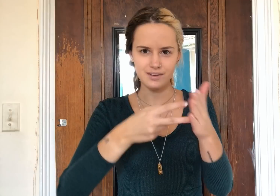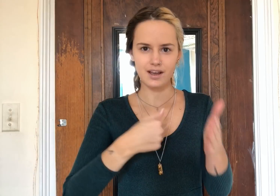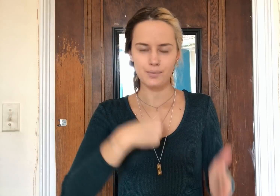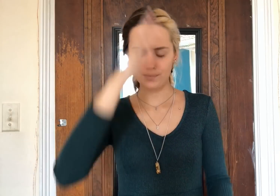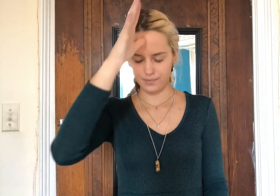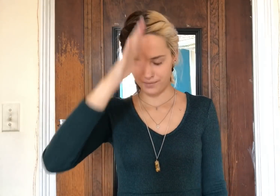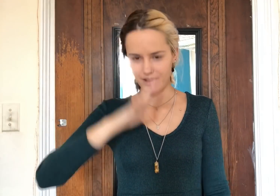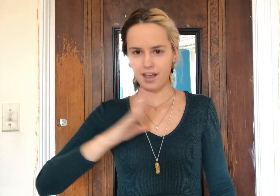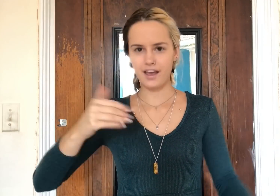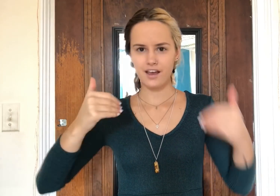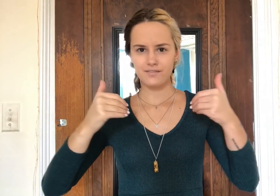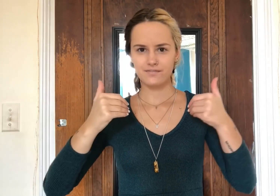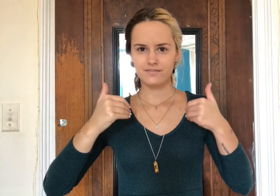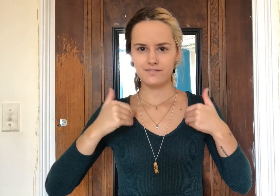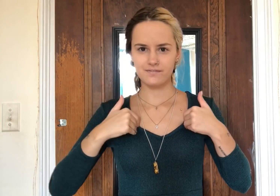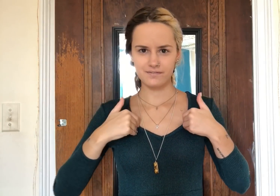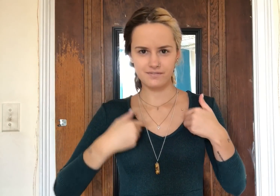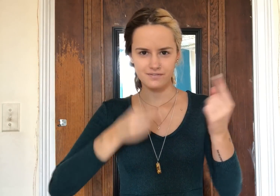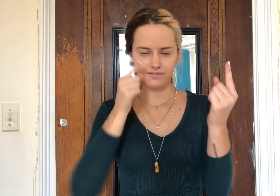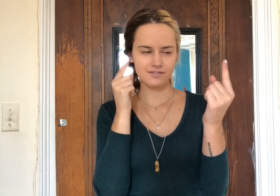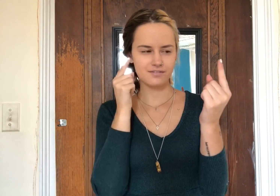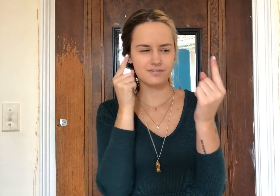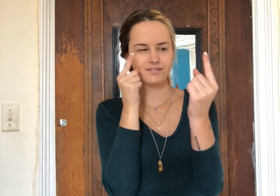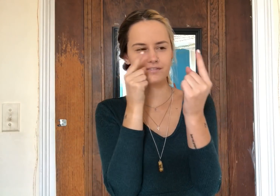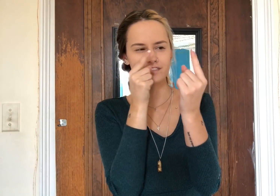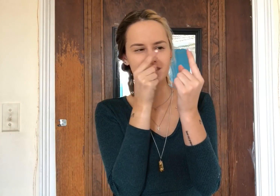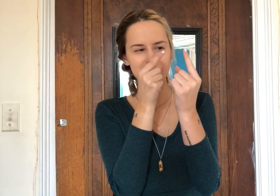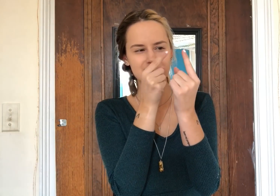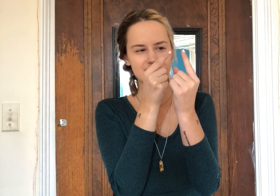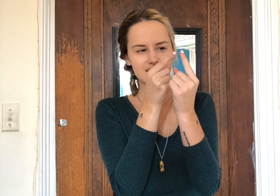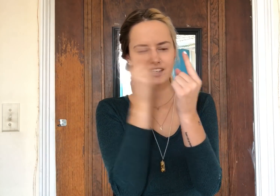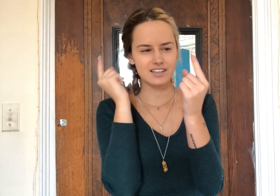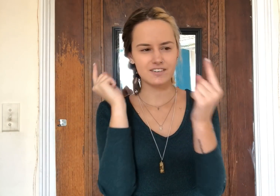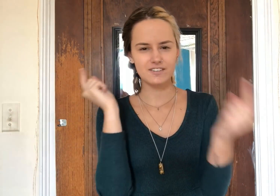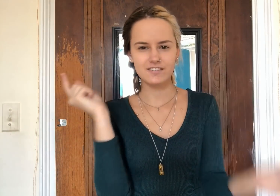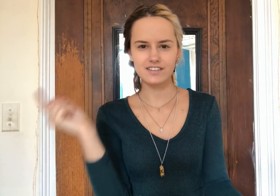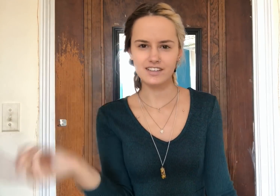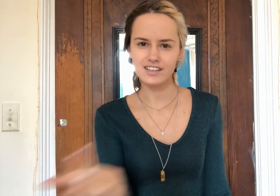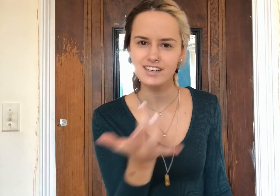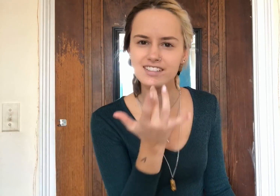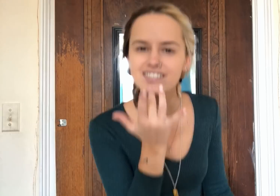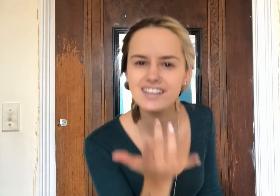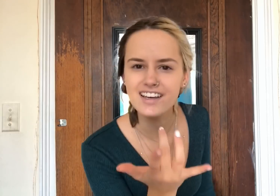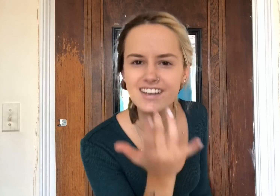I'm a man who's got very specific taste.